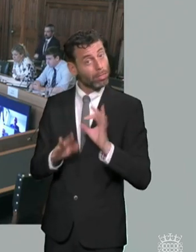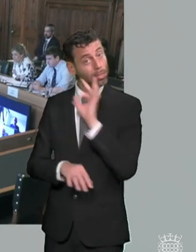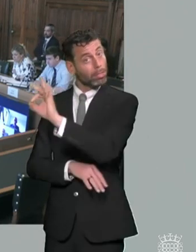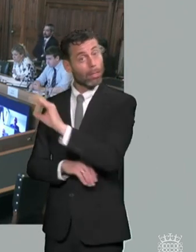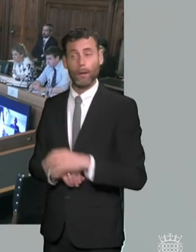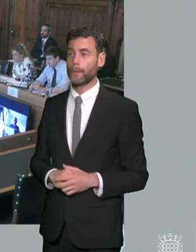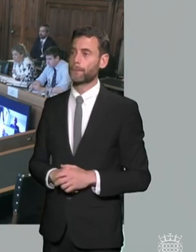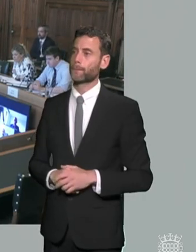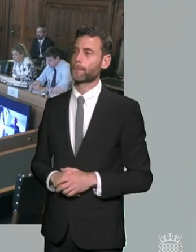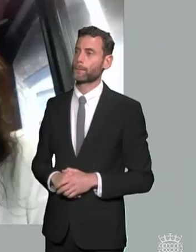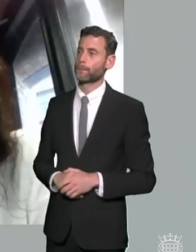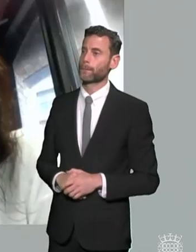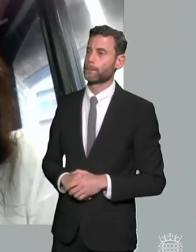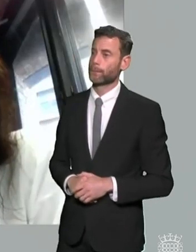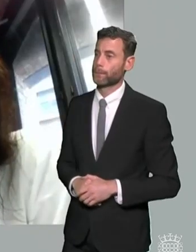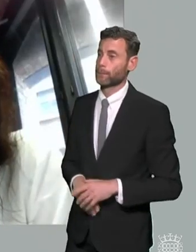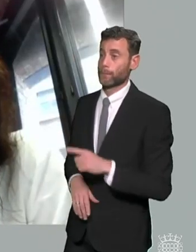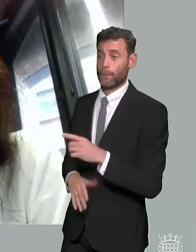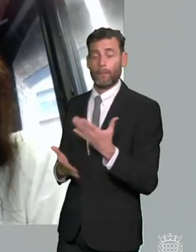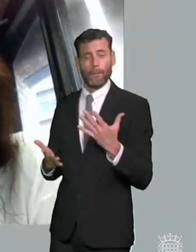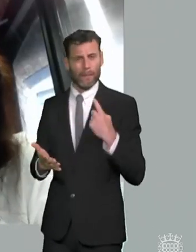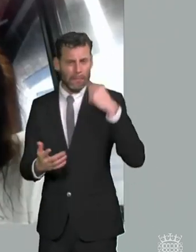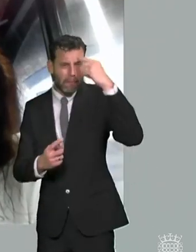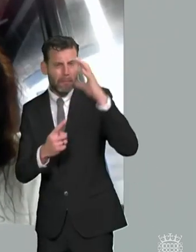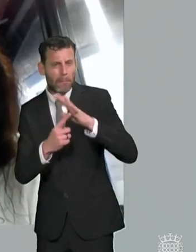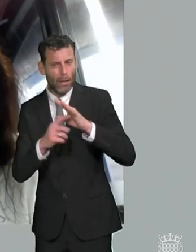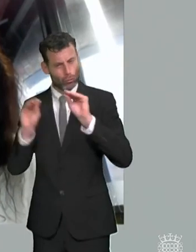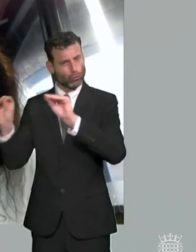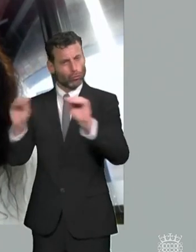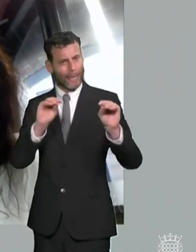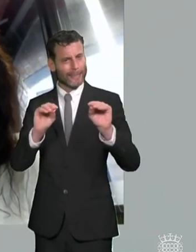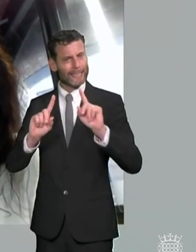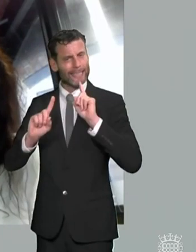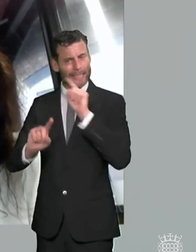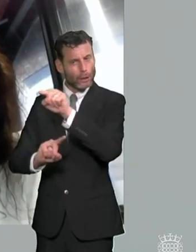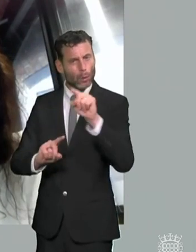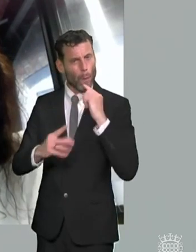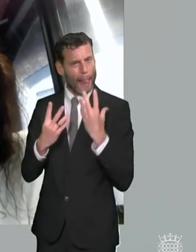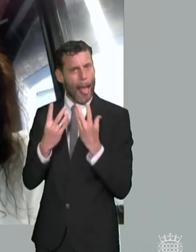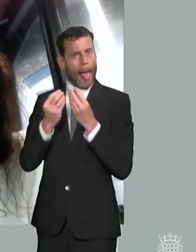i definitely think that that that would assist and the other um you know body of of people